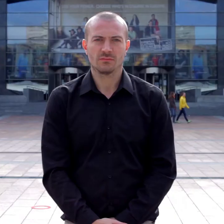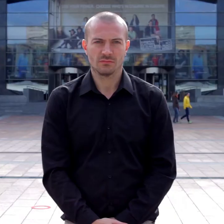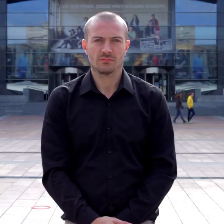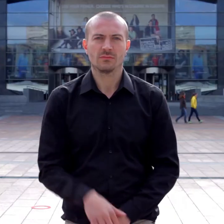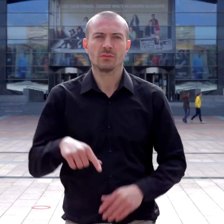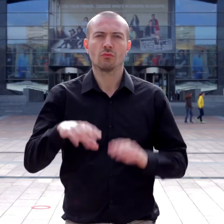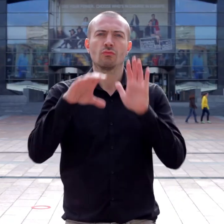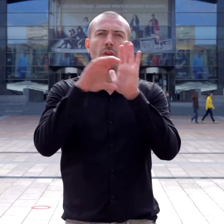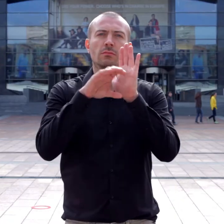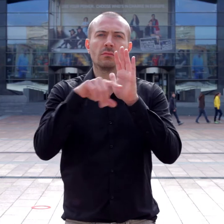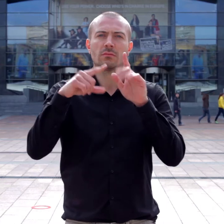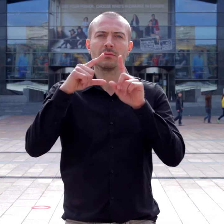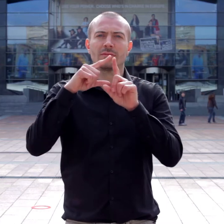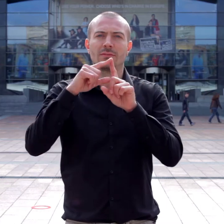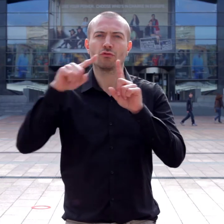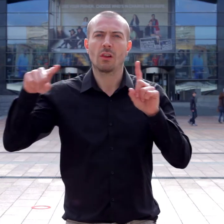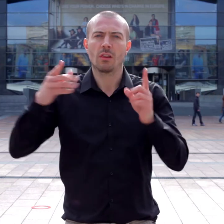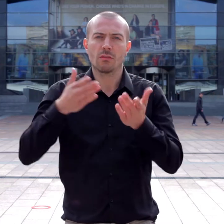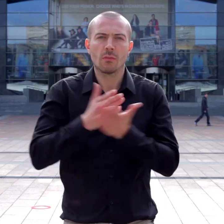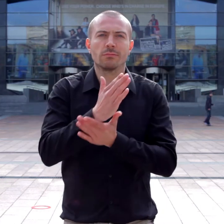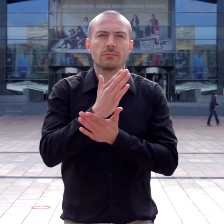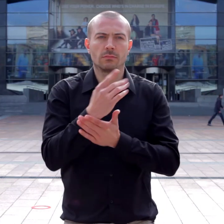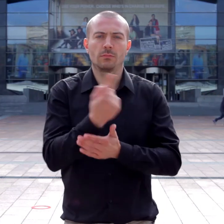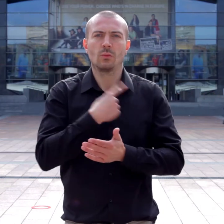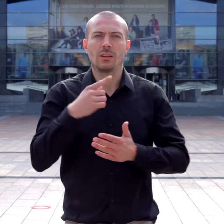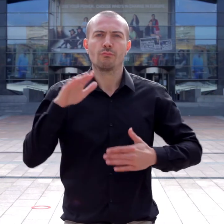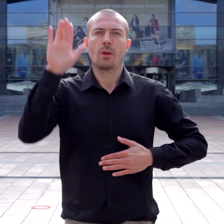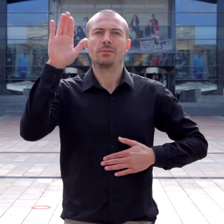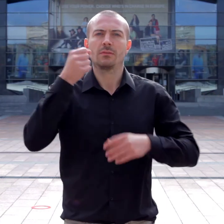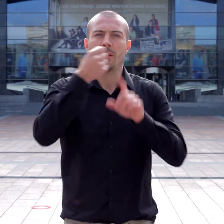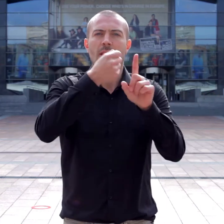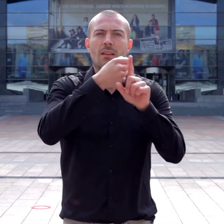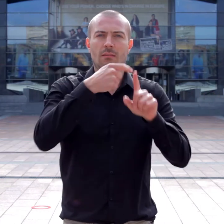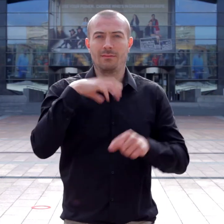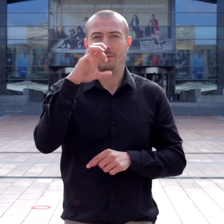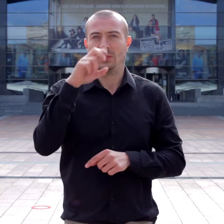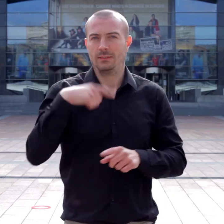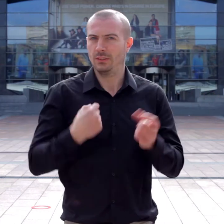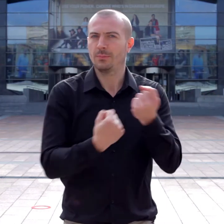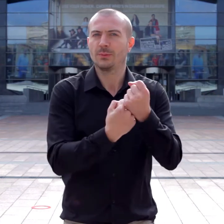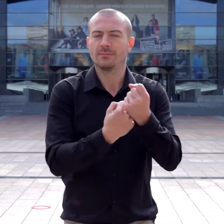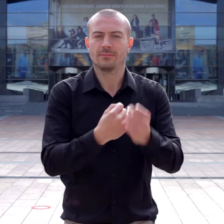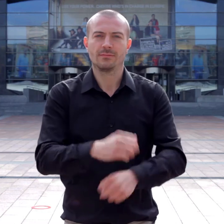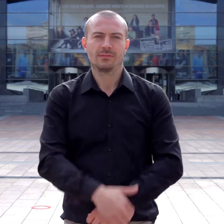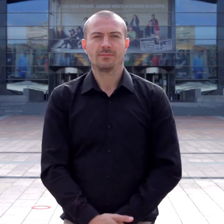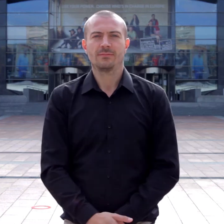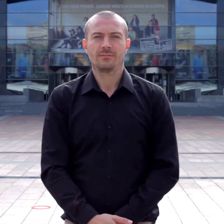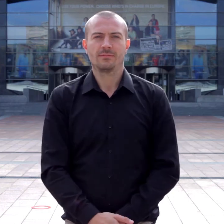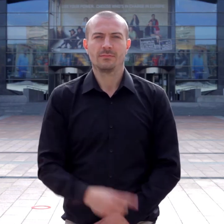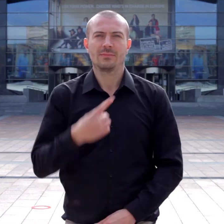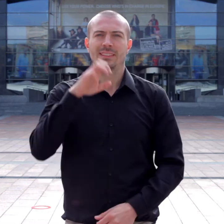EUD, the European Union of the Deaf, as the only organisation representing Deaf sign language users at European level